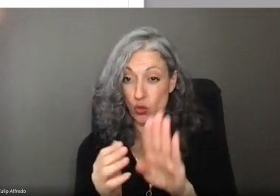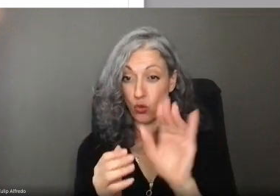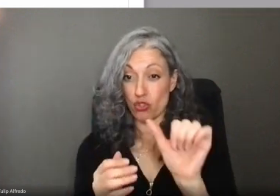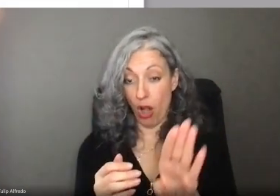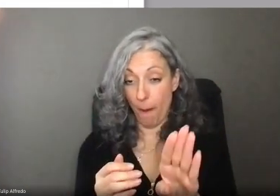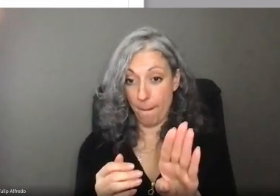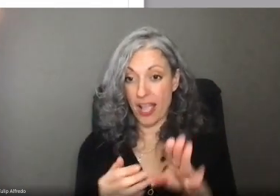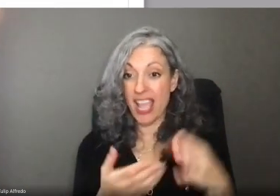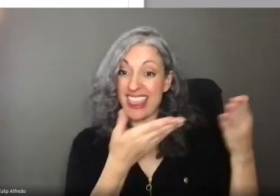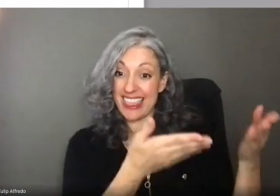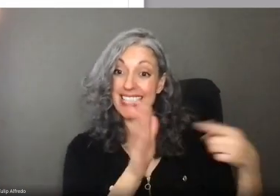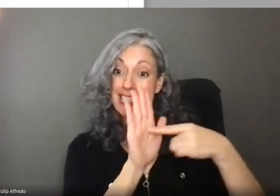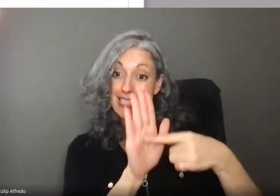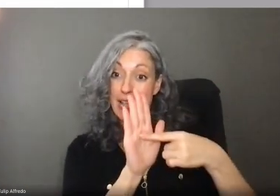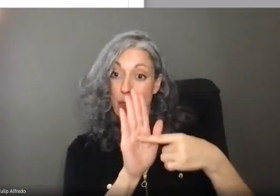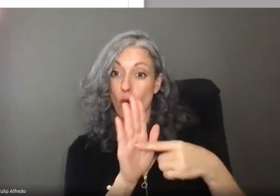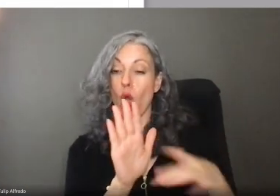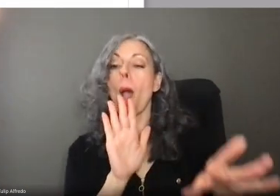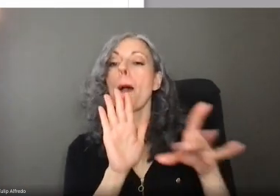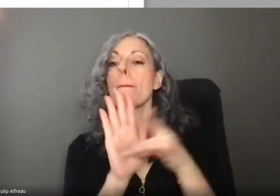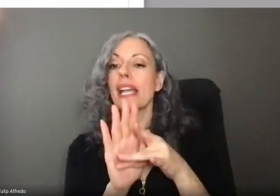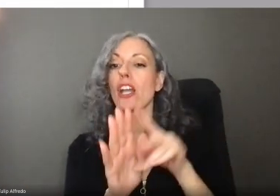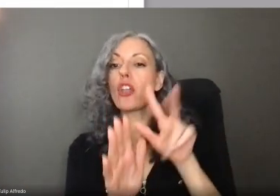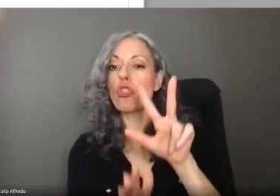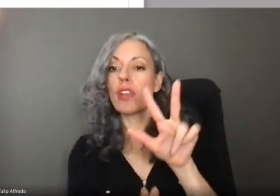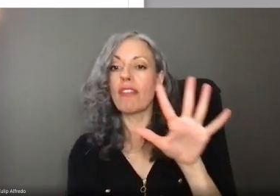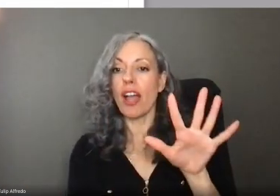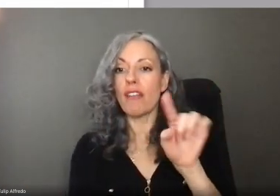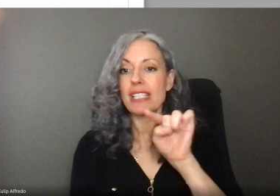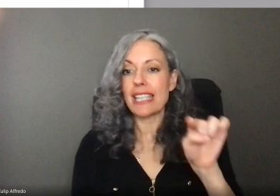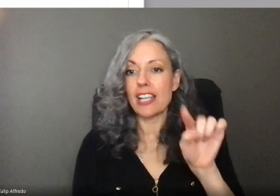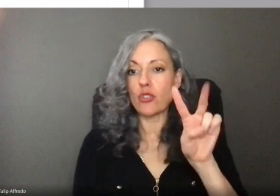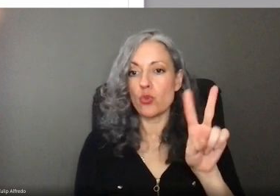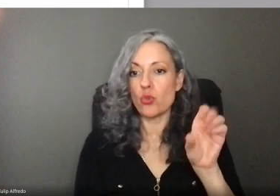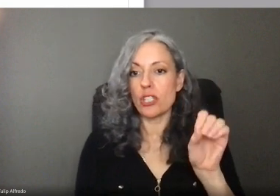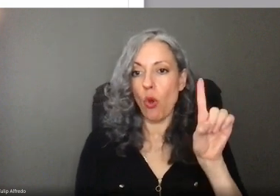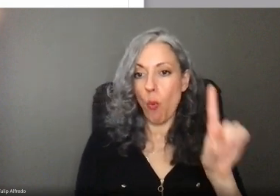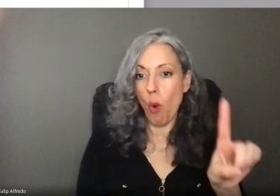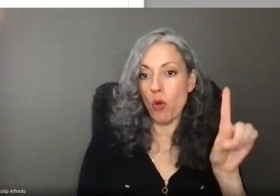In this example, I chose 35-2011.